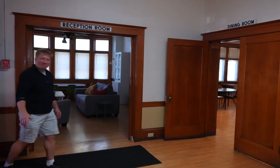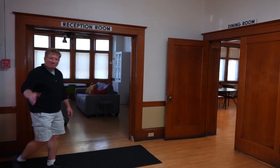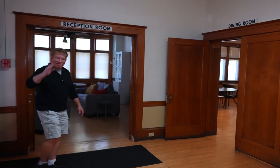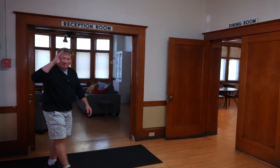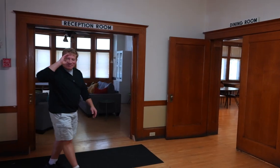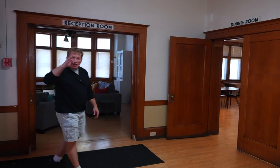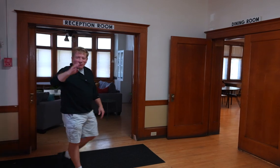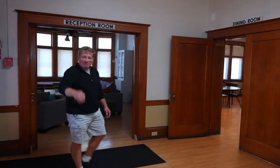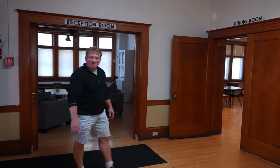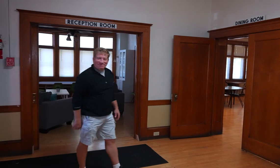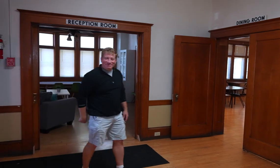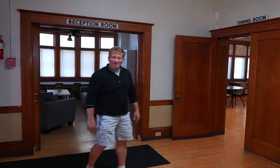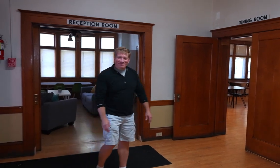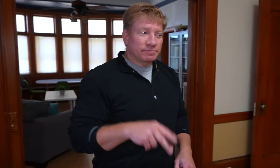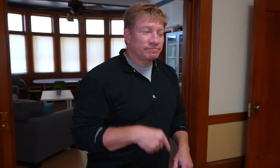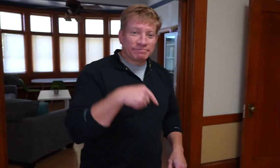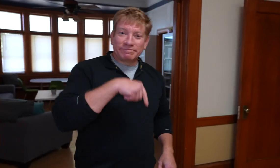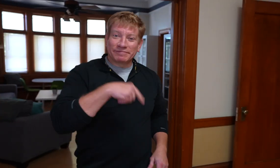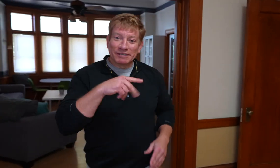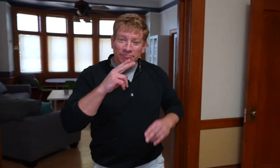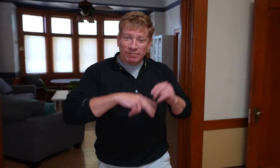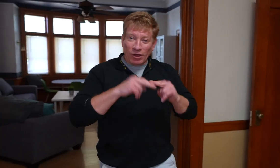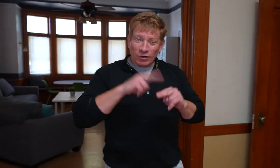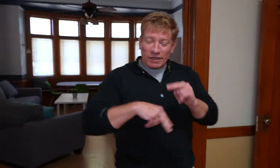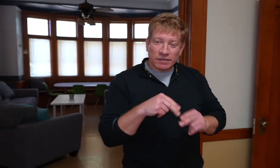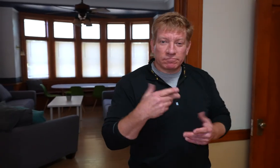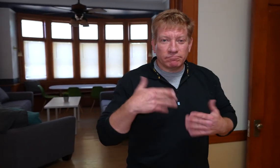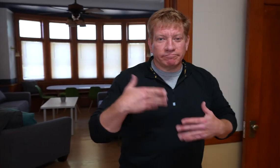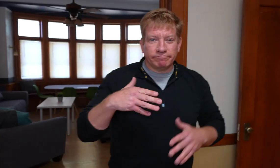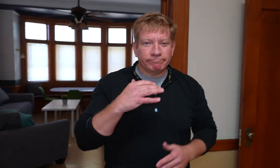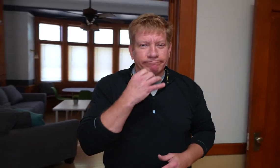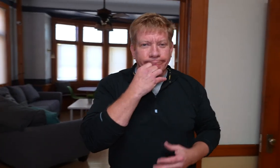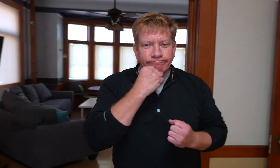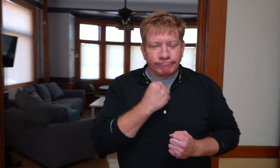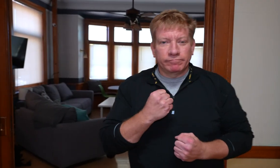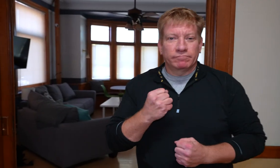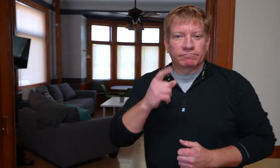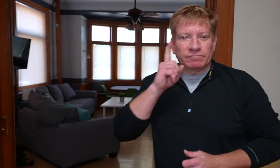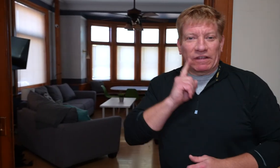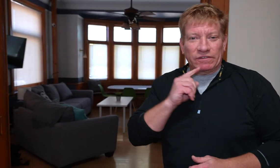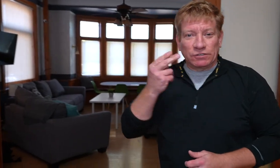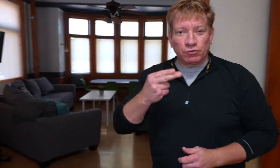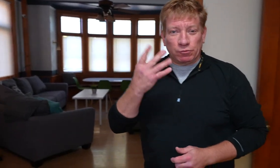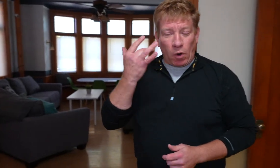Hello! This building is a big piece of Deaf history